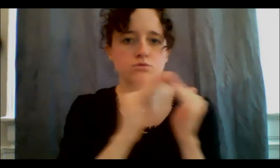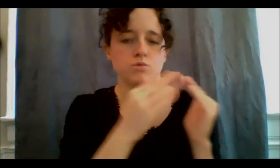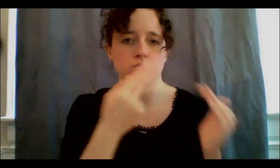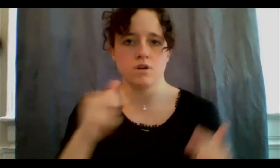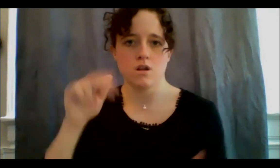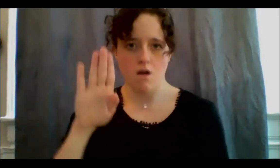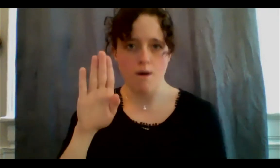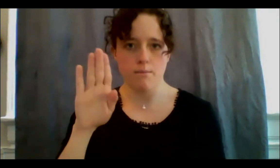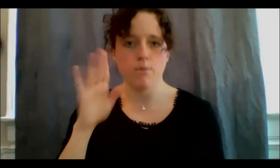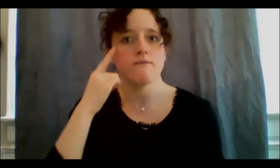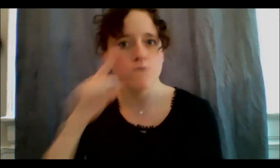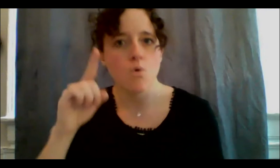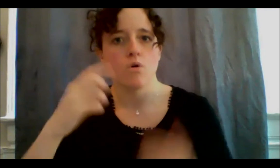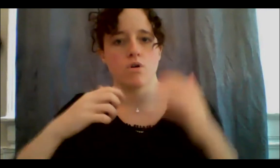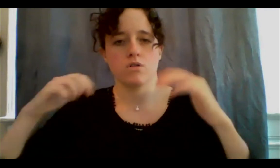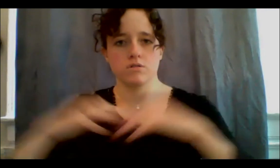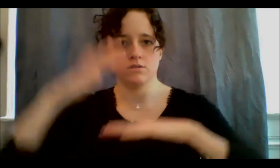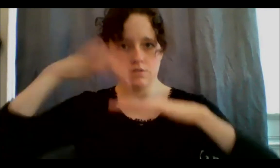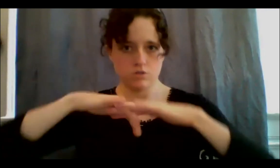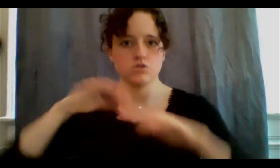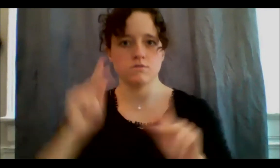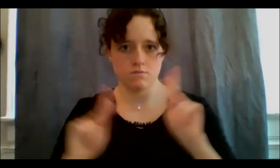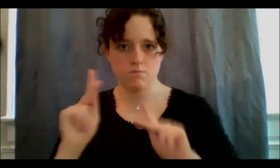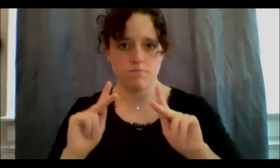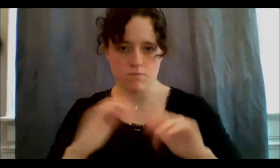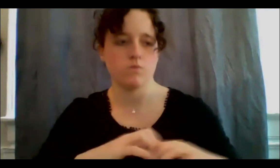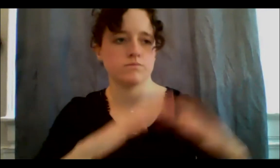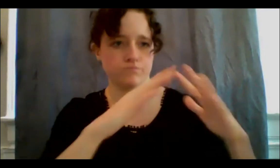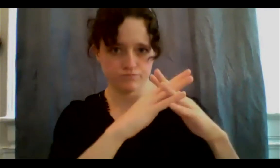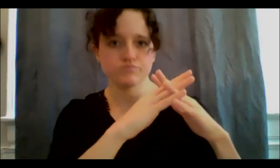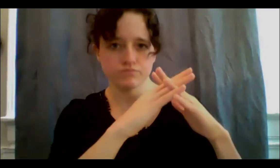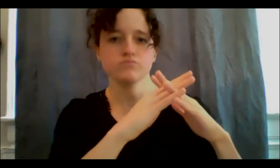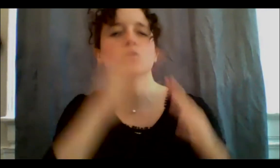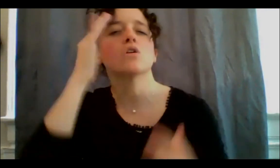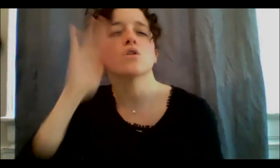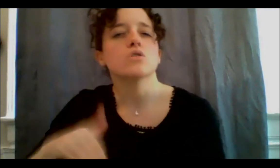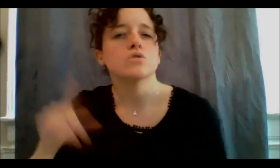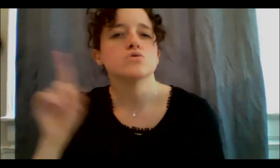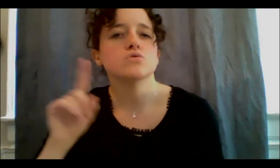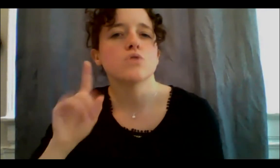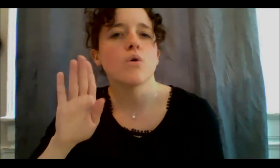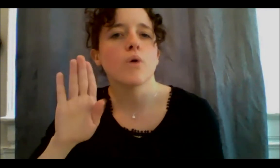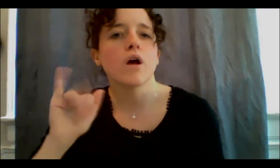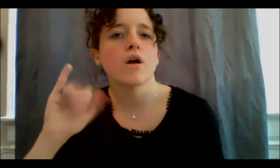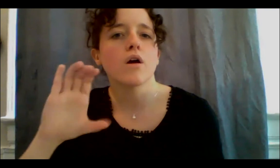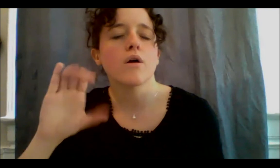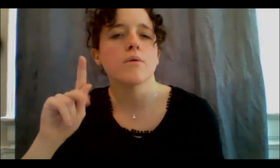and one of our focuses on that has been at the Bickford Centre. If you know where the Bickford Centre is, you know that it's this giant, fantastical building that